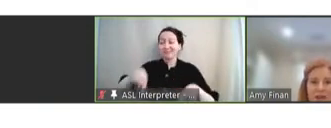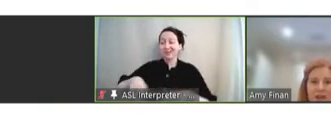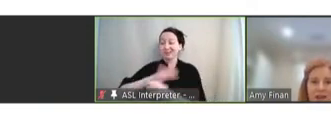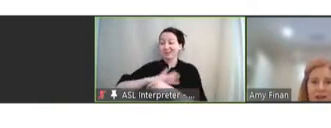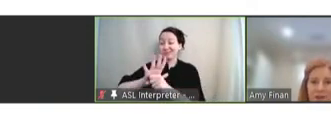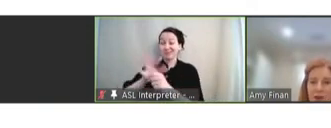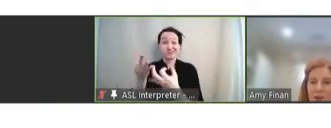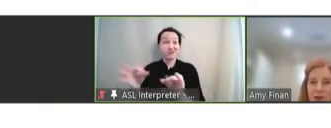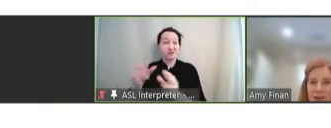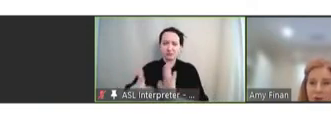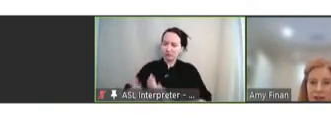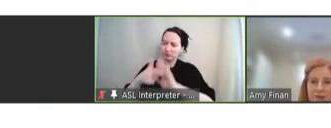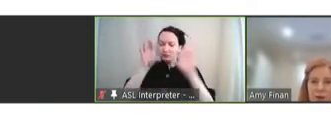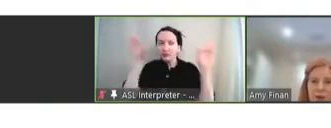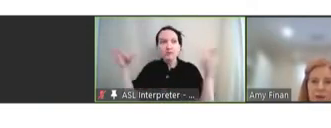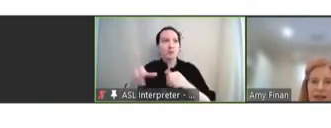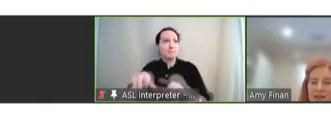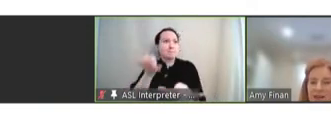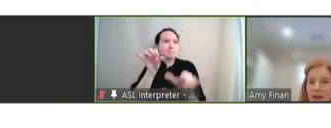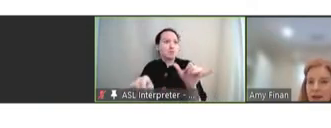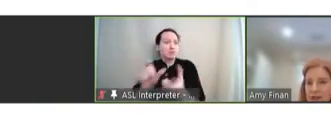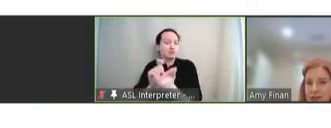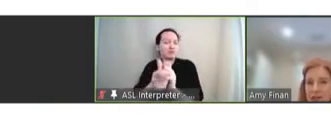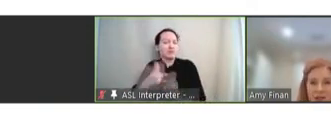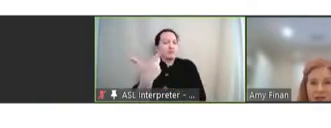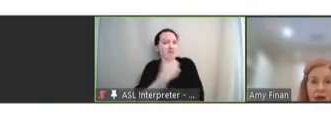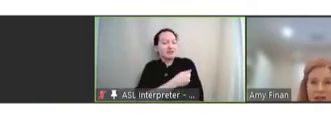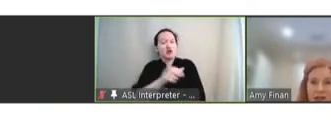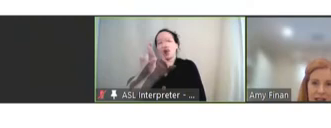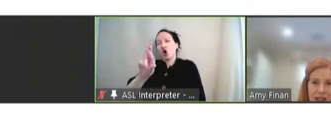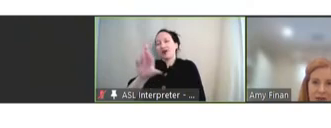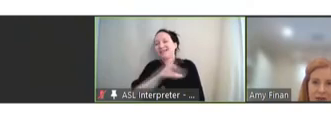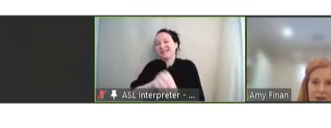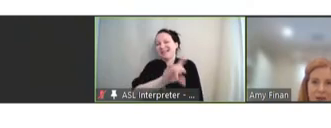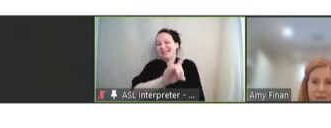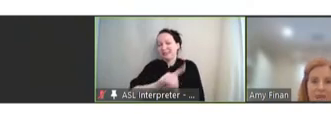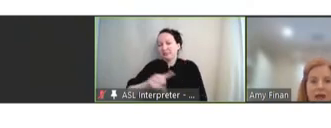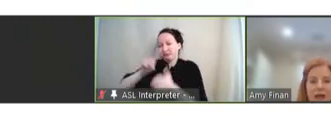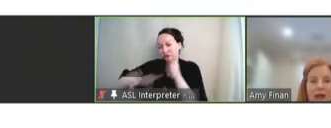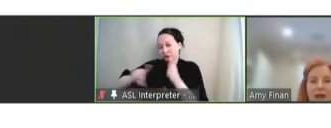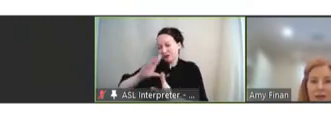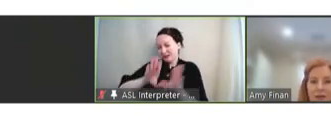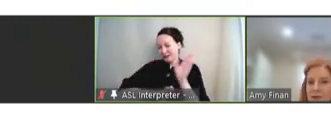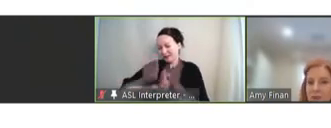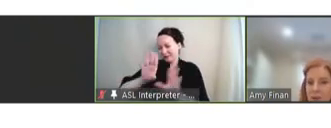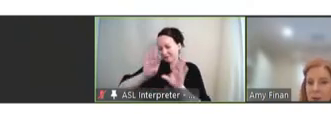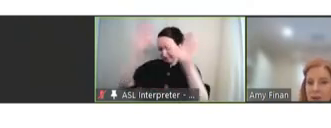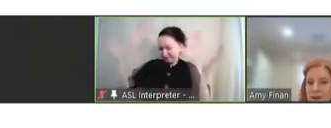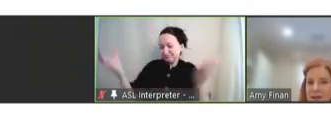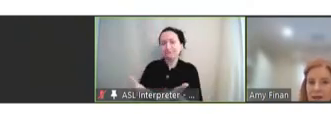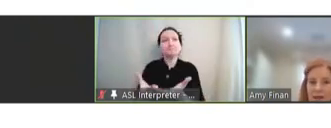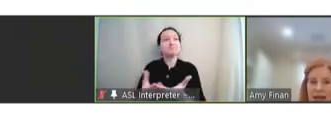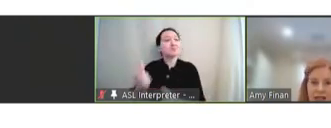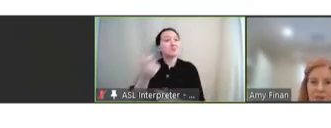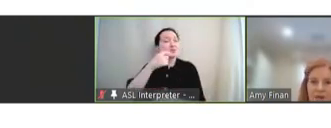the need to permanently transform the vaccine R&D ecosystem. In a recent report, the Sabin-Aspen